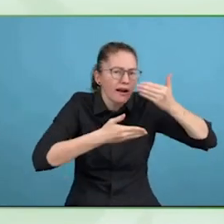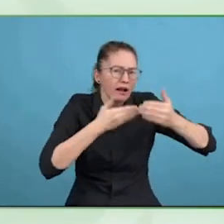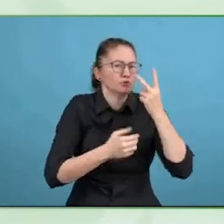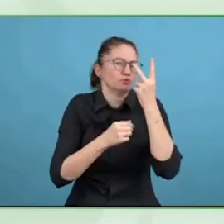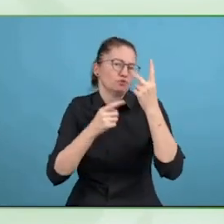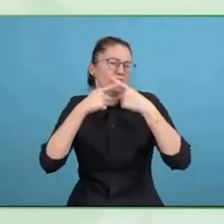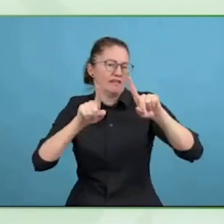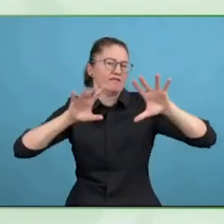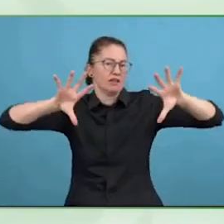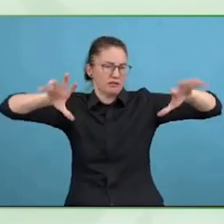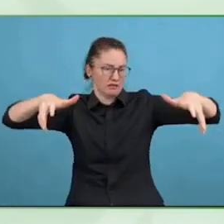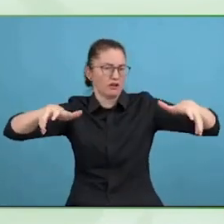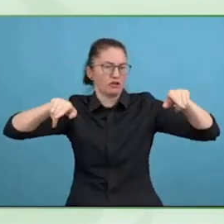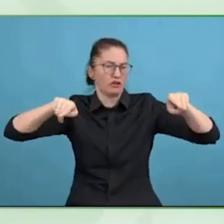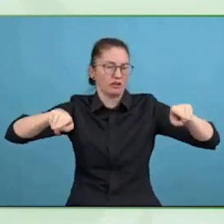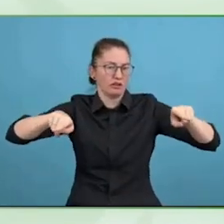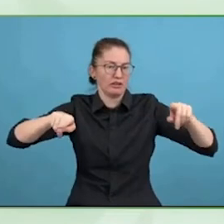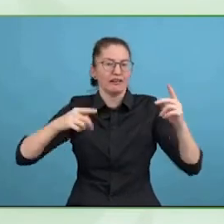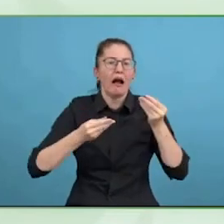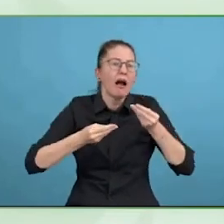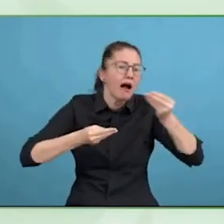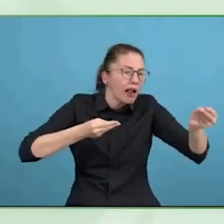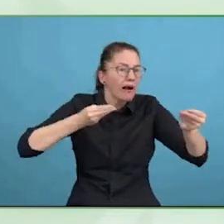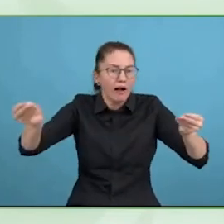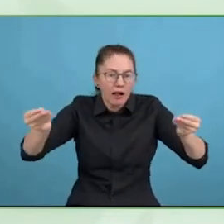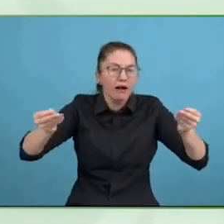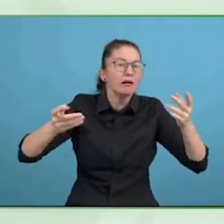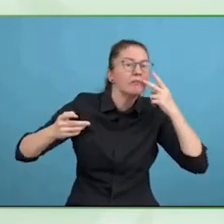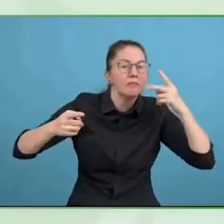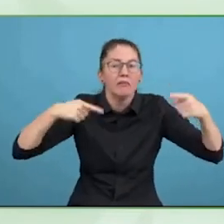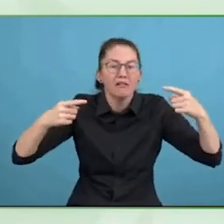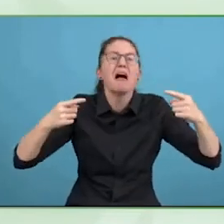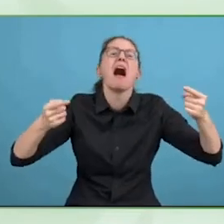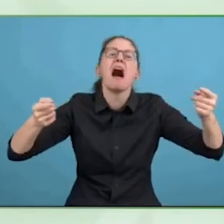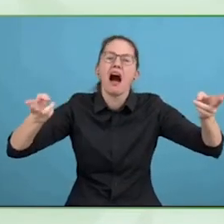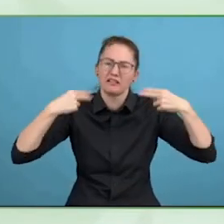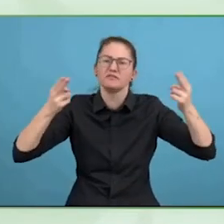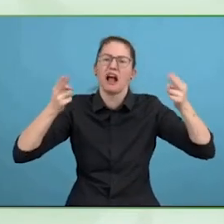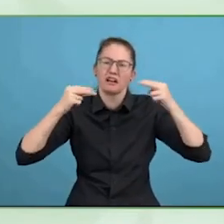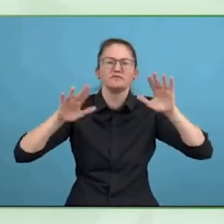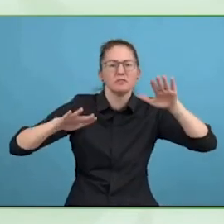of different countries also impact on how you deliver, and impacts on people's expectations.